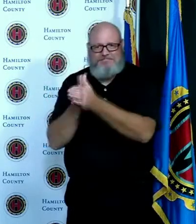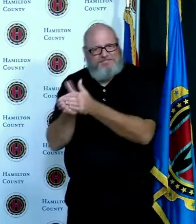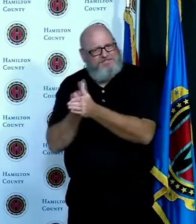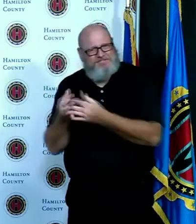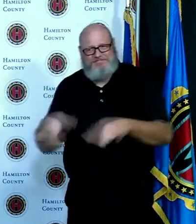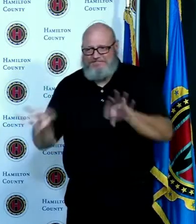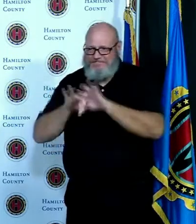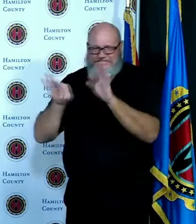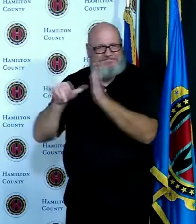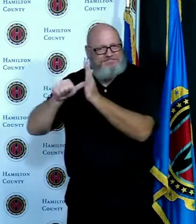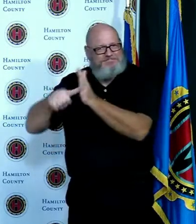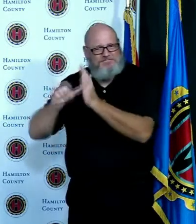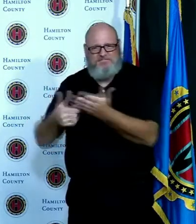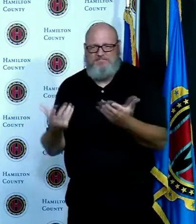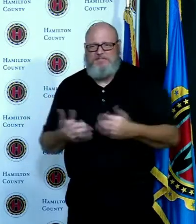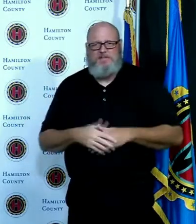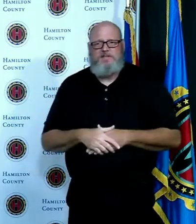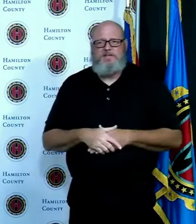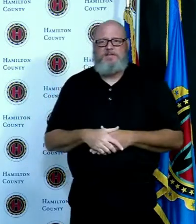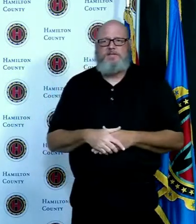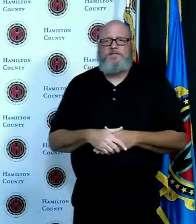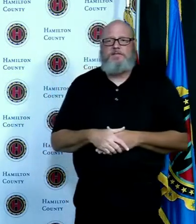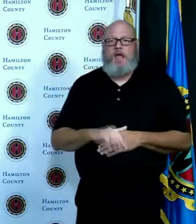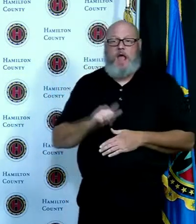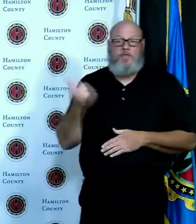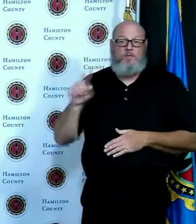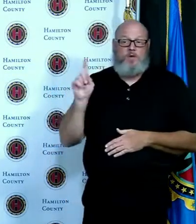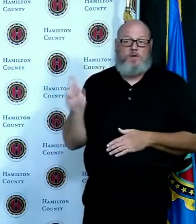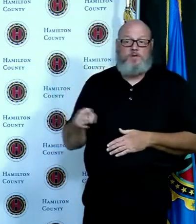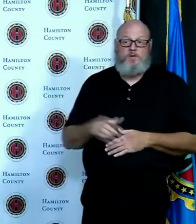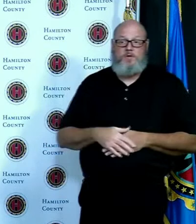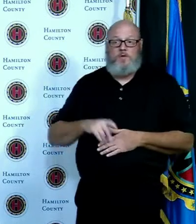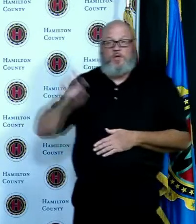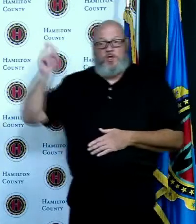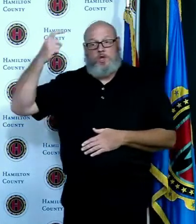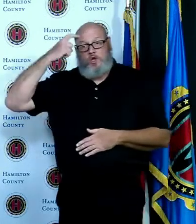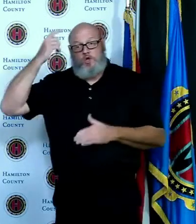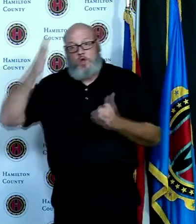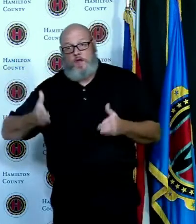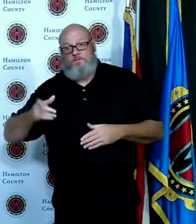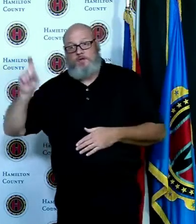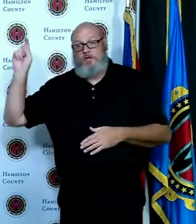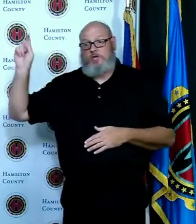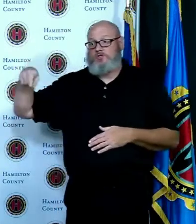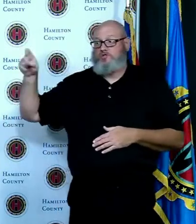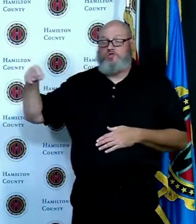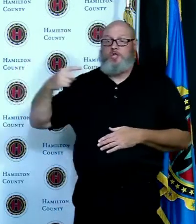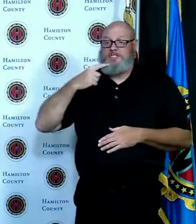do you think the Governor should institute a mask mandate as a as a statement